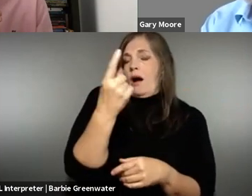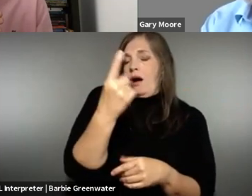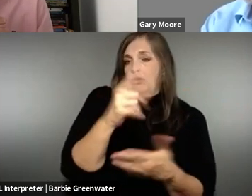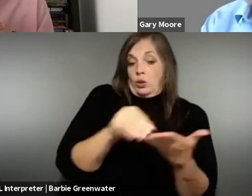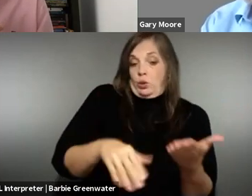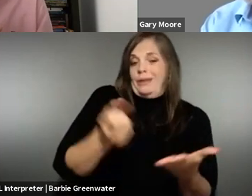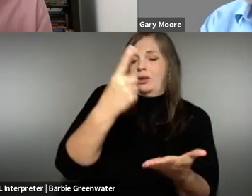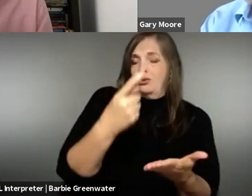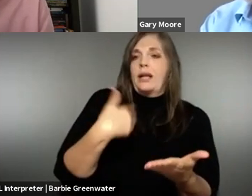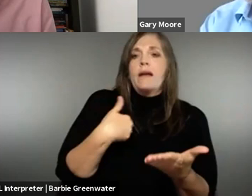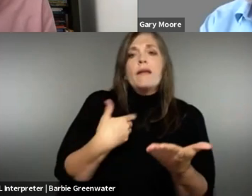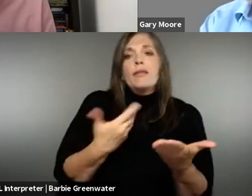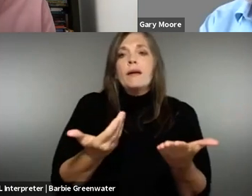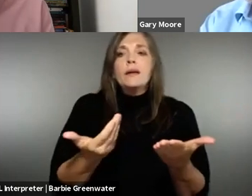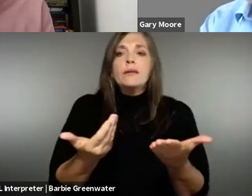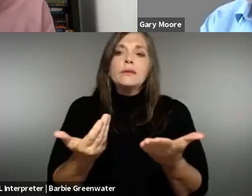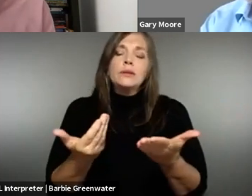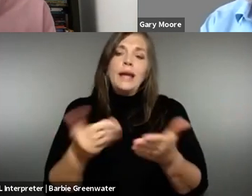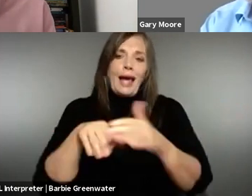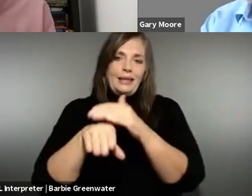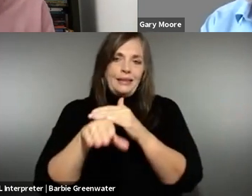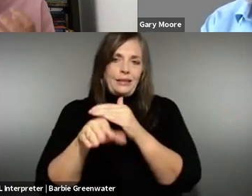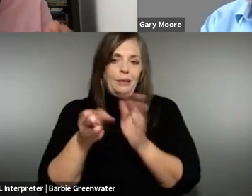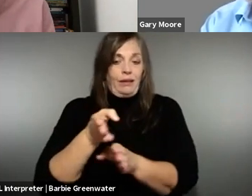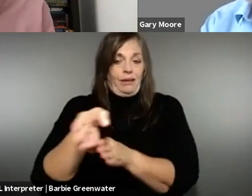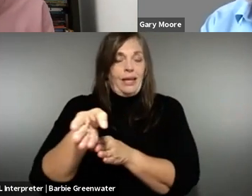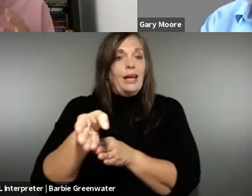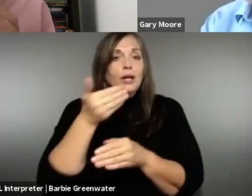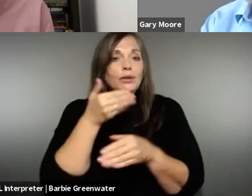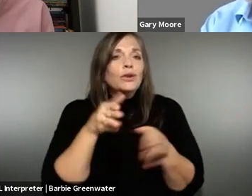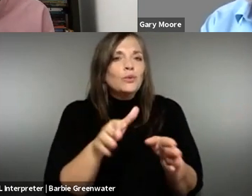way to find a job and to do a very